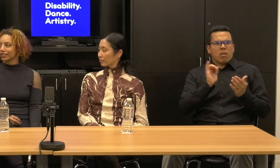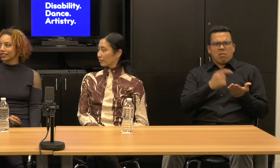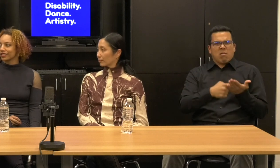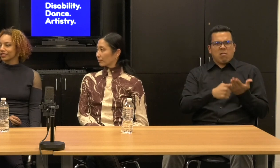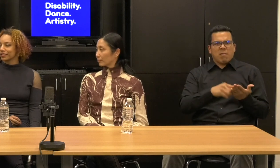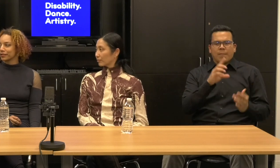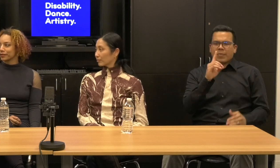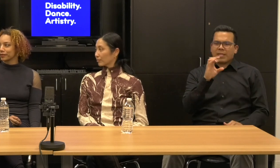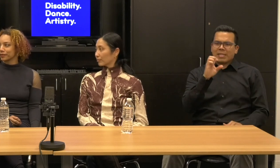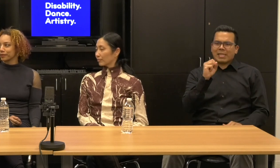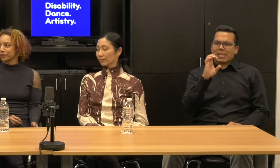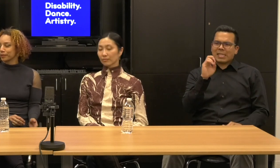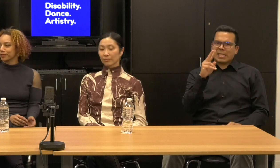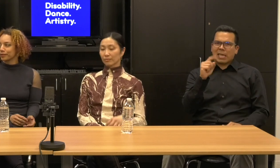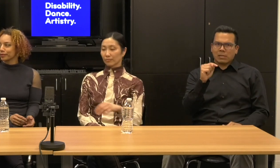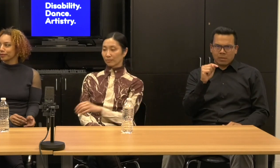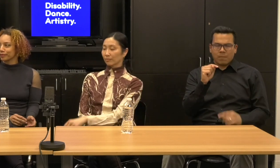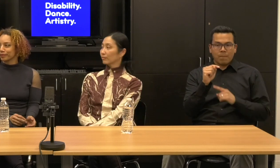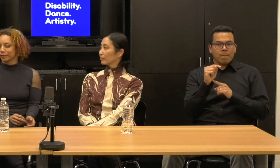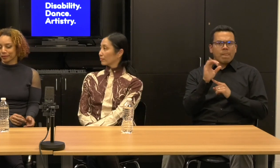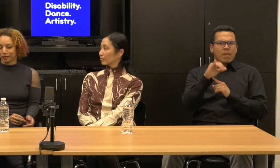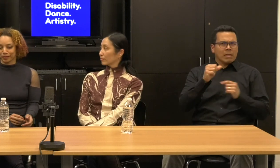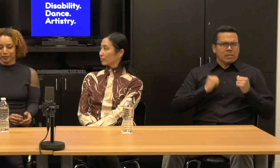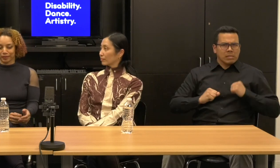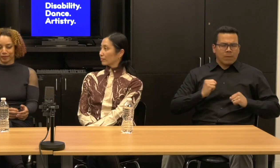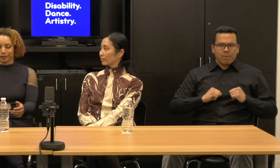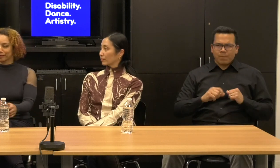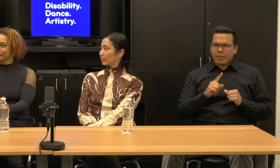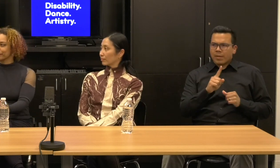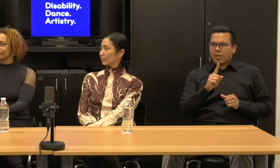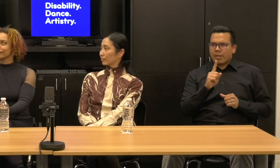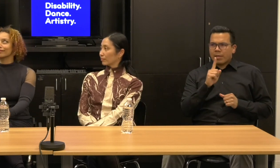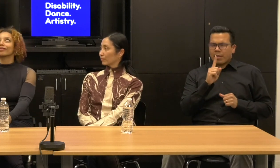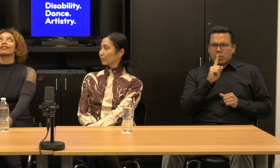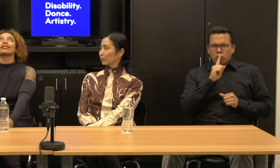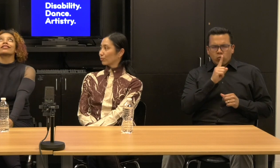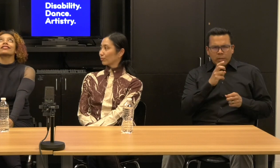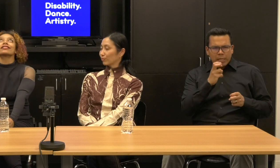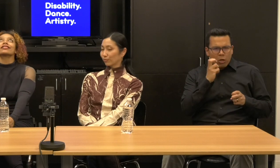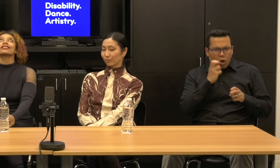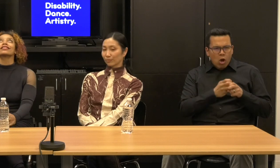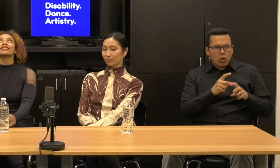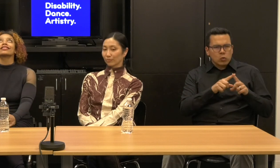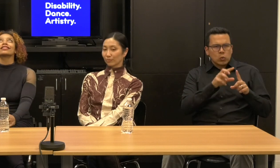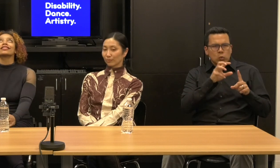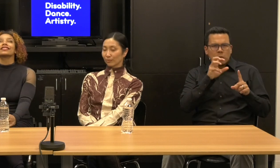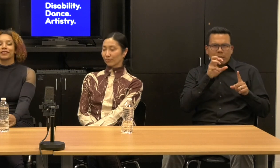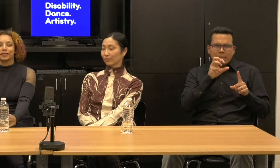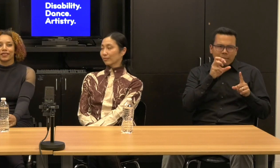Alice, It's really hard to capture this production because it is, so there's so many features